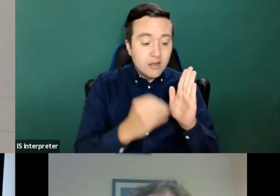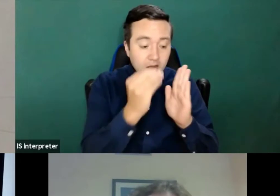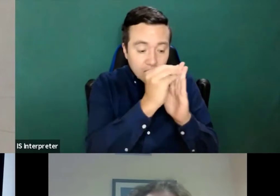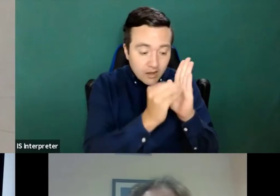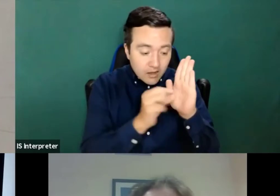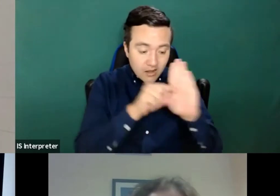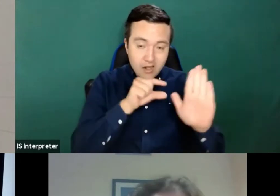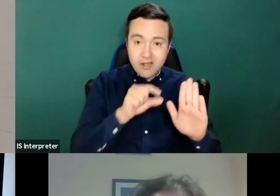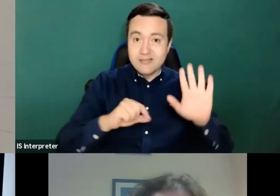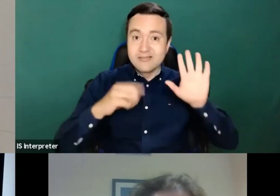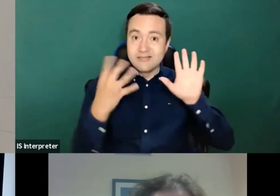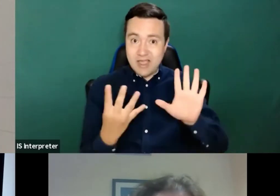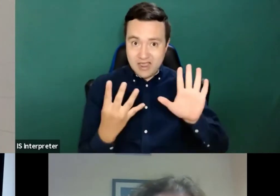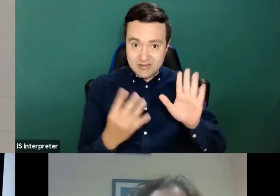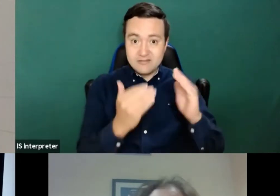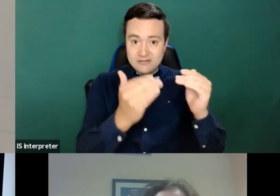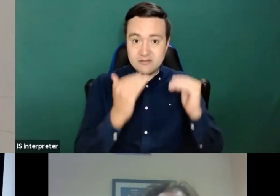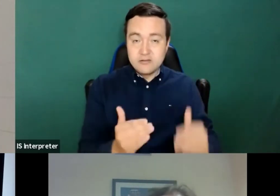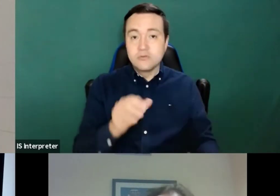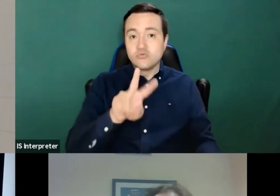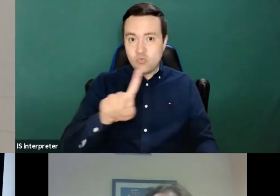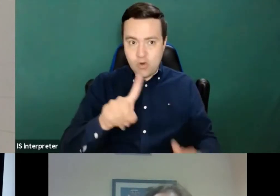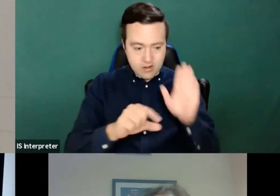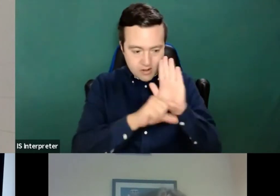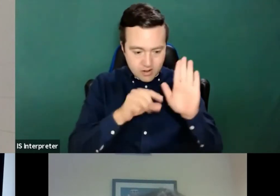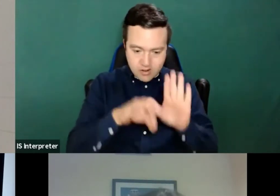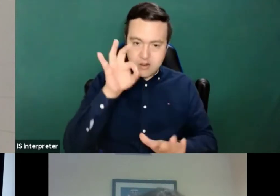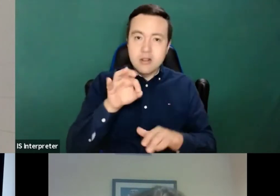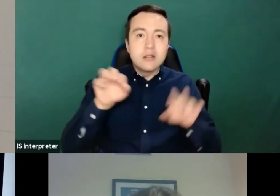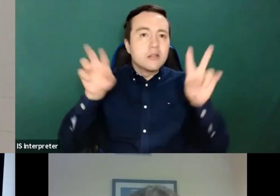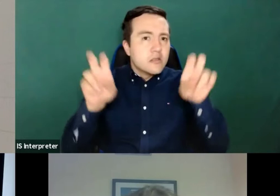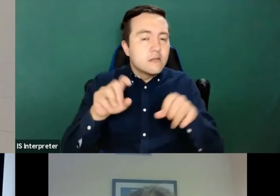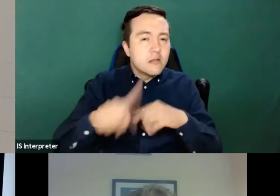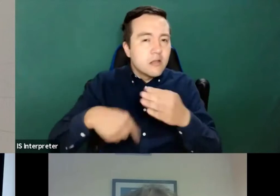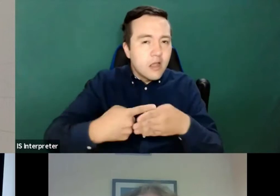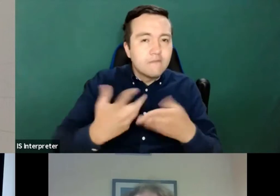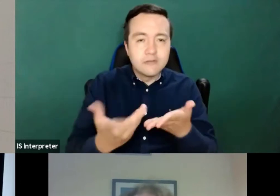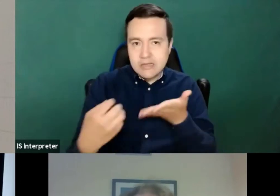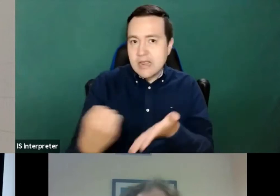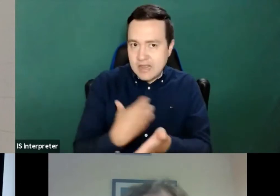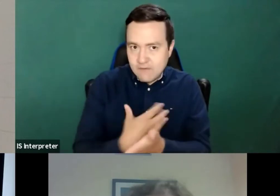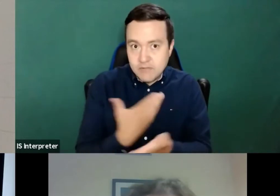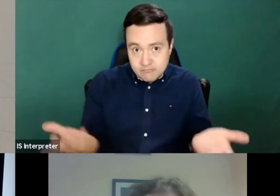Regarding access to information, the theory is clear, web accessibility should allow everyone